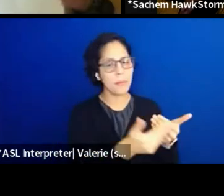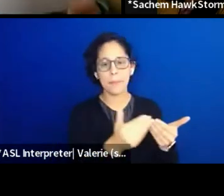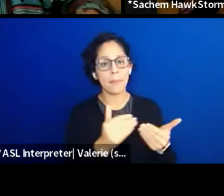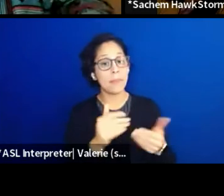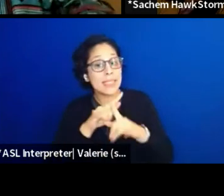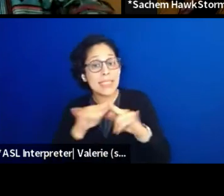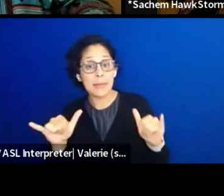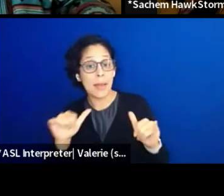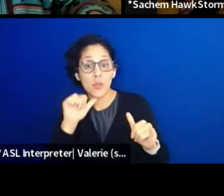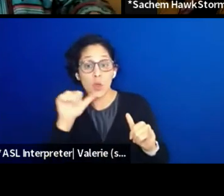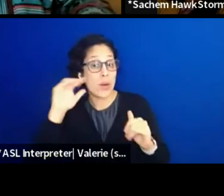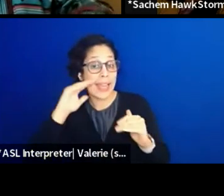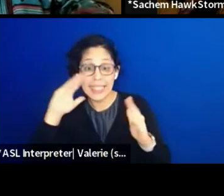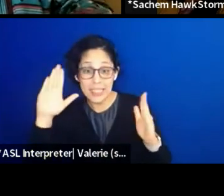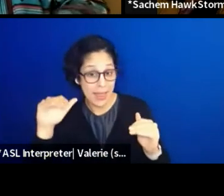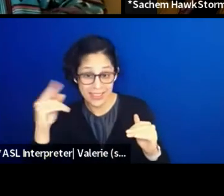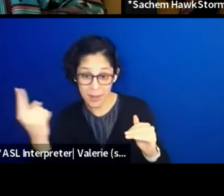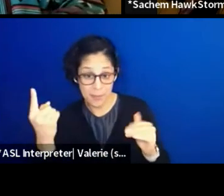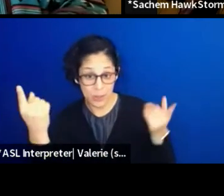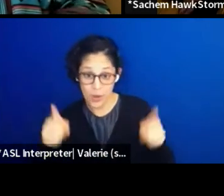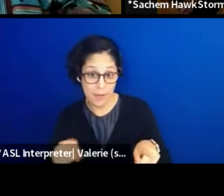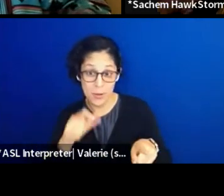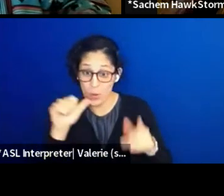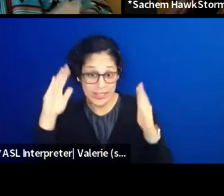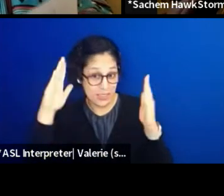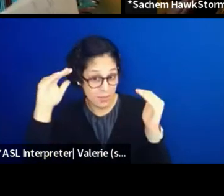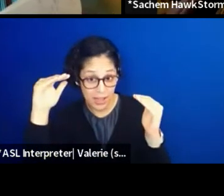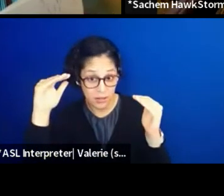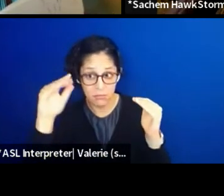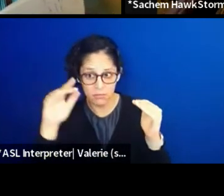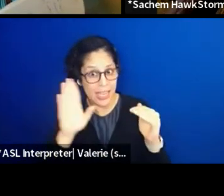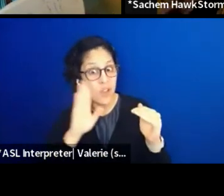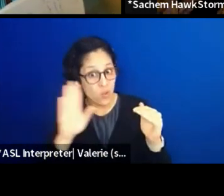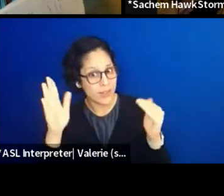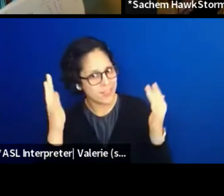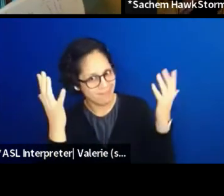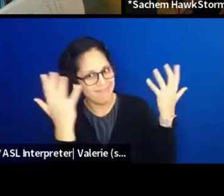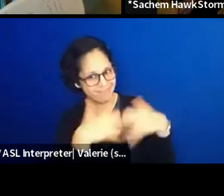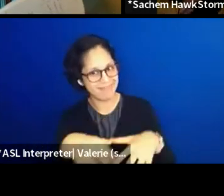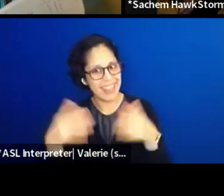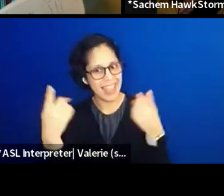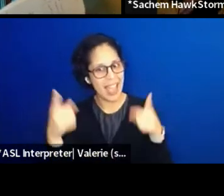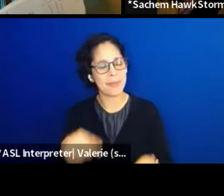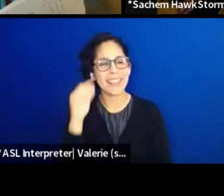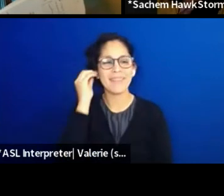That's just the way it is, that's just the law. (Corrina chuckling)